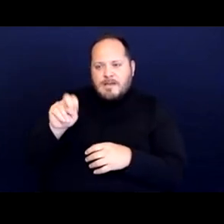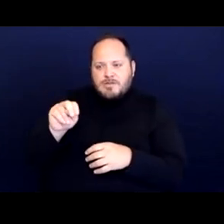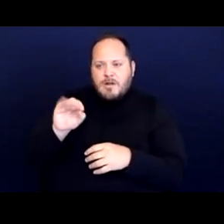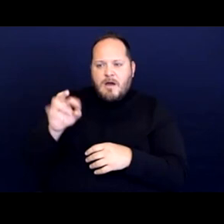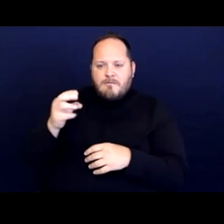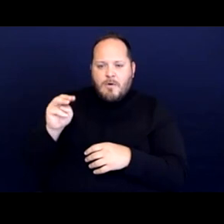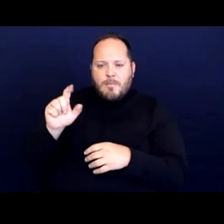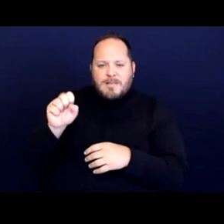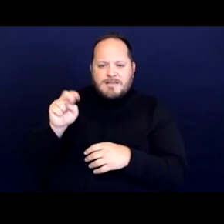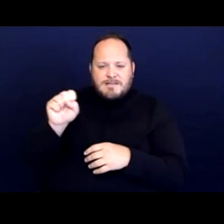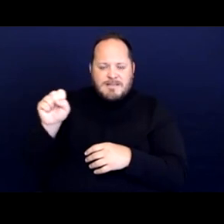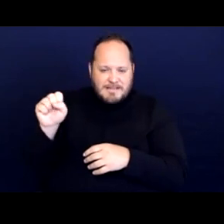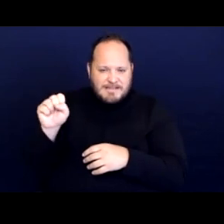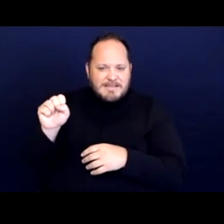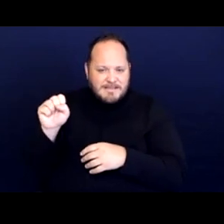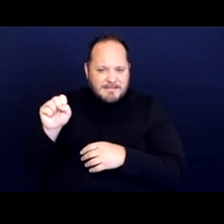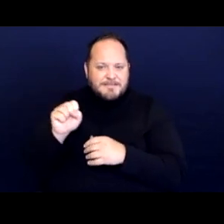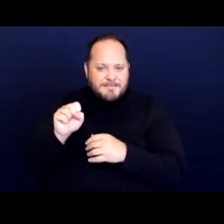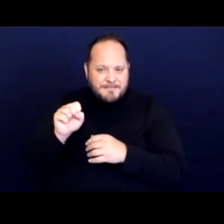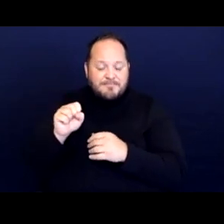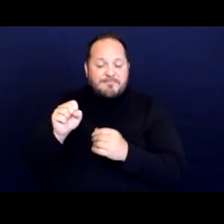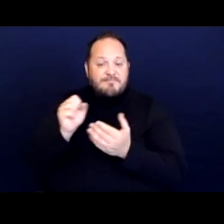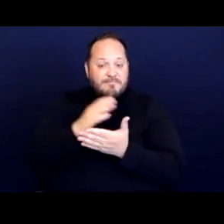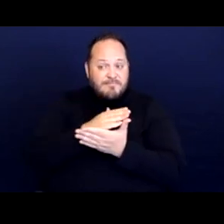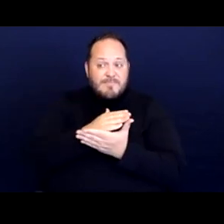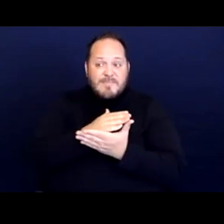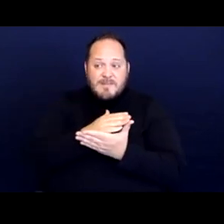that some of these enforcements